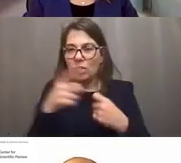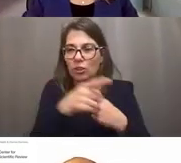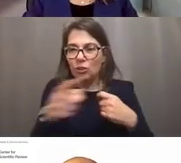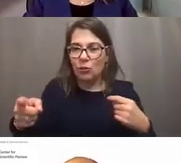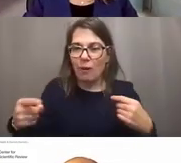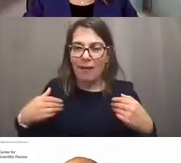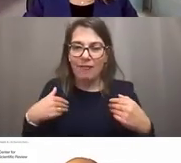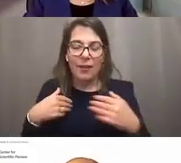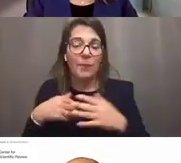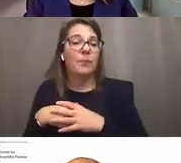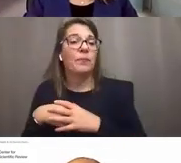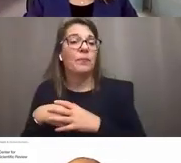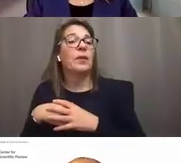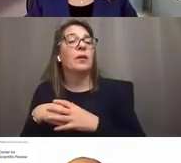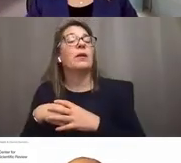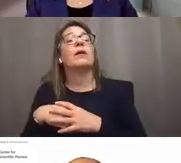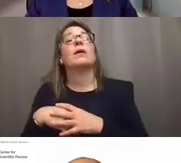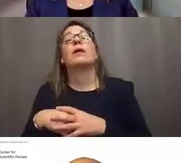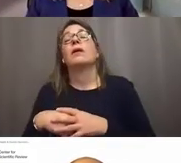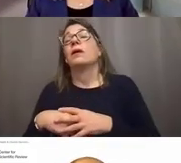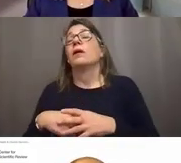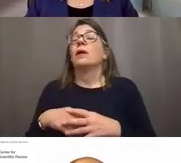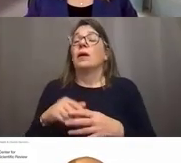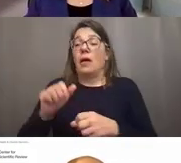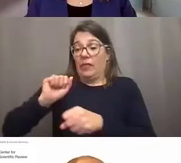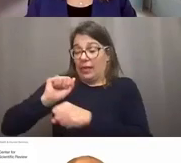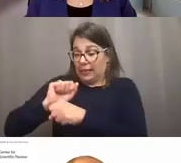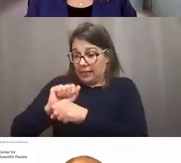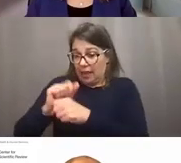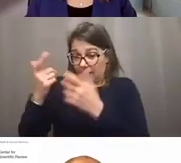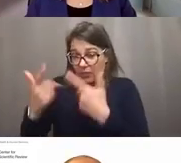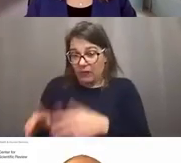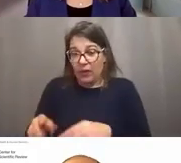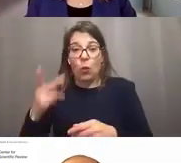So in addition to making the assignments, we also look at policy compliance in DRR.